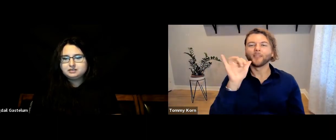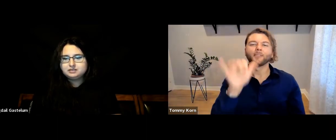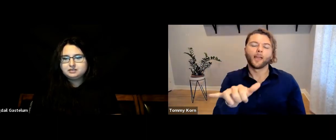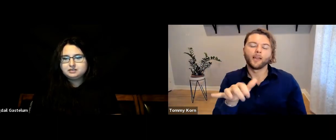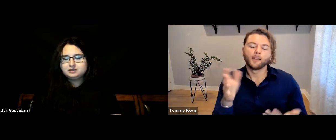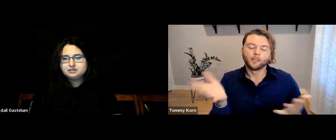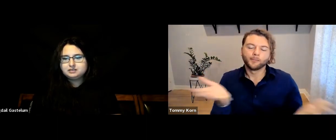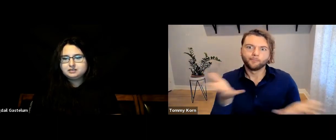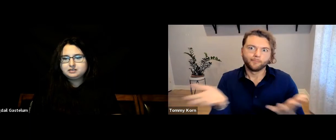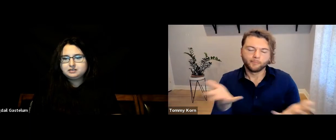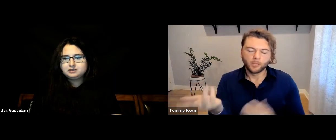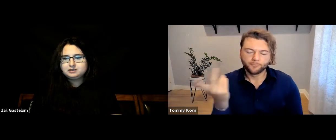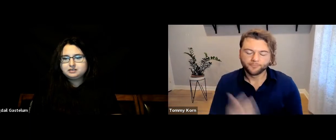So, it could get sticky…